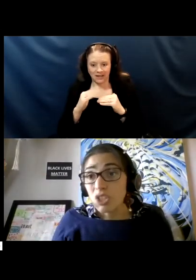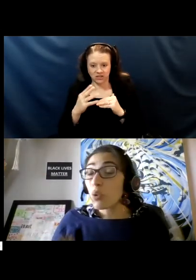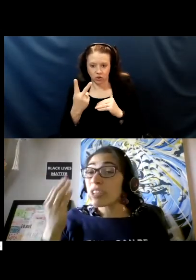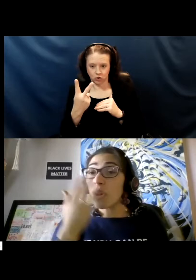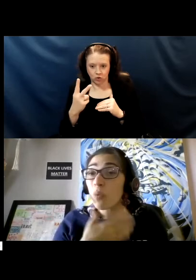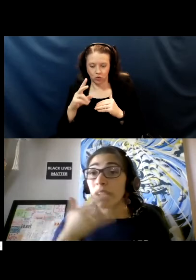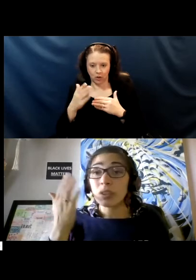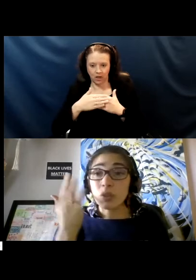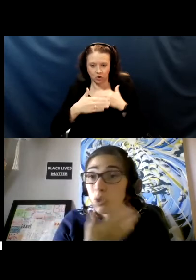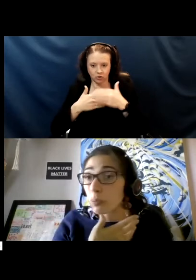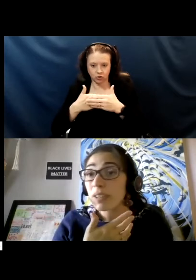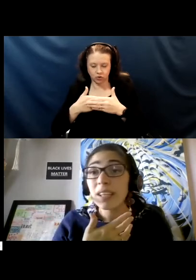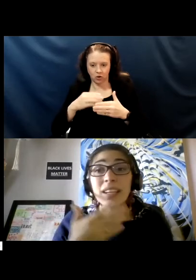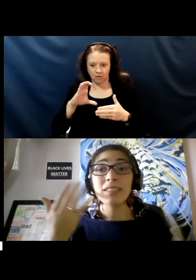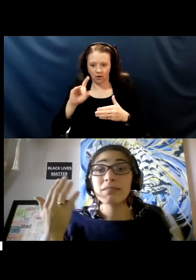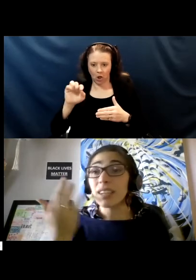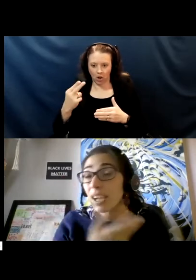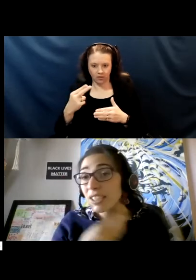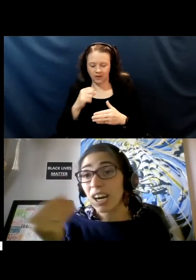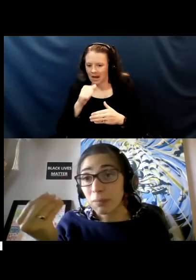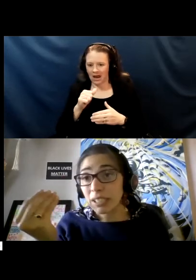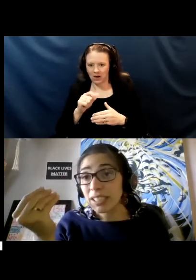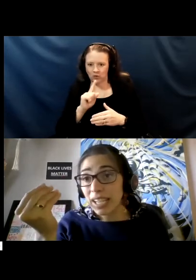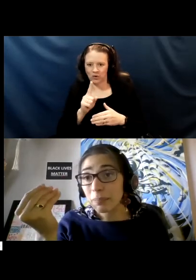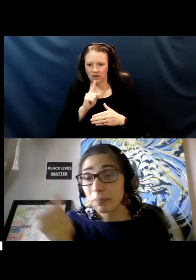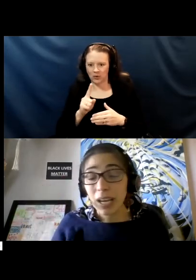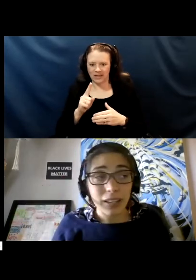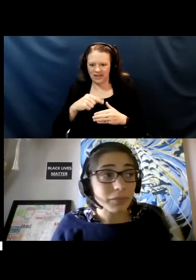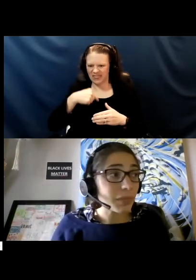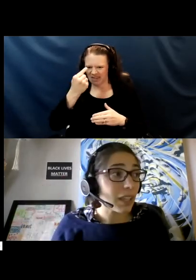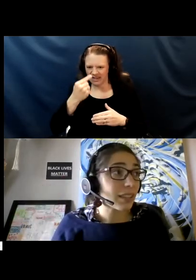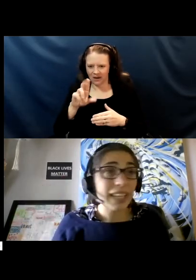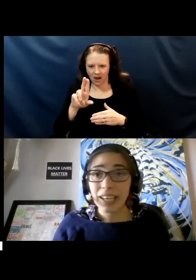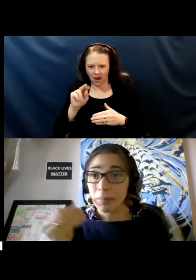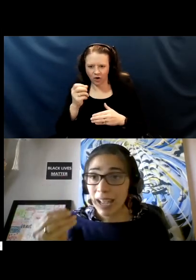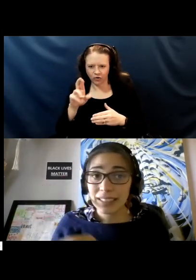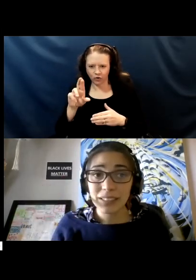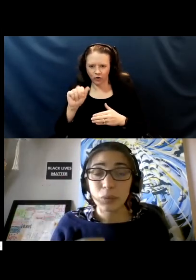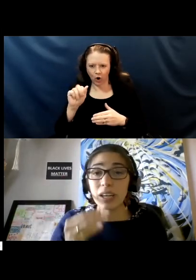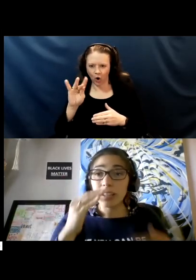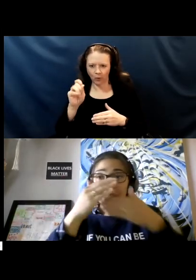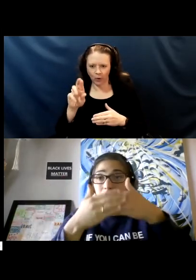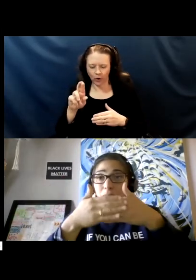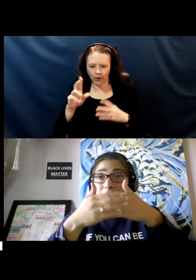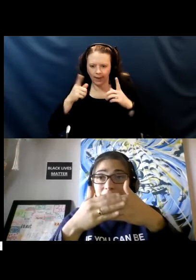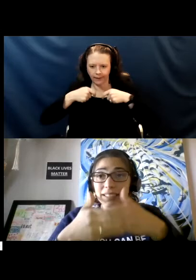so we don't want those super thin under armor type Gator masks we are looking for masks